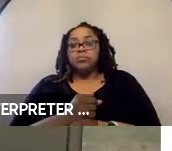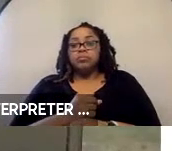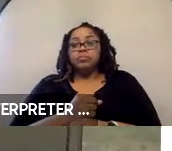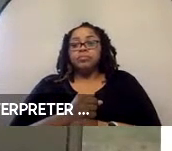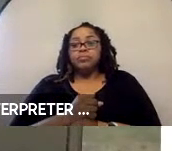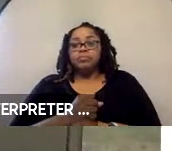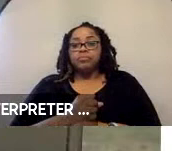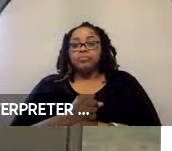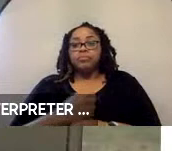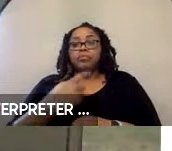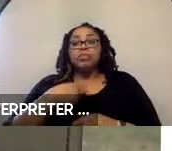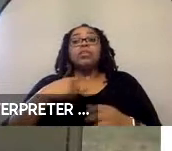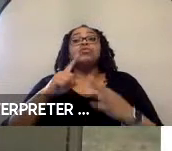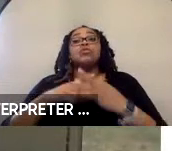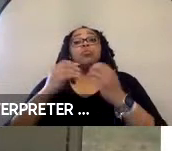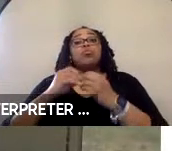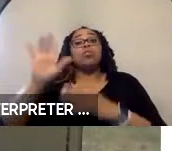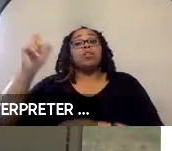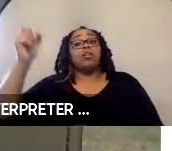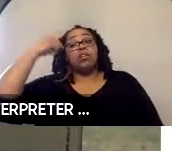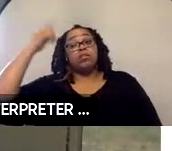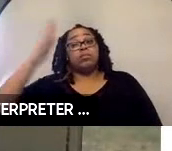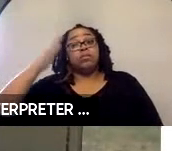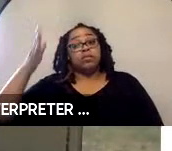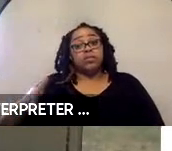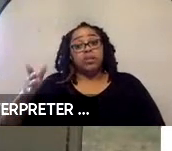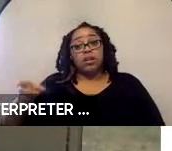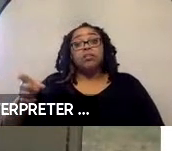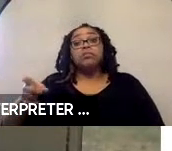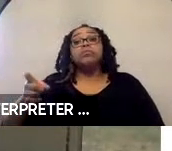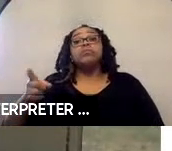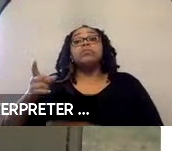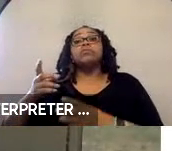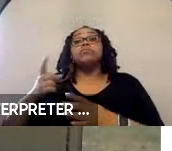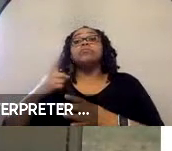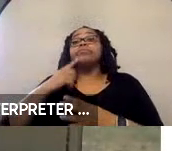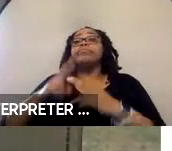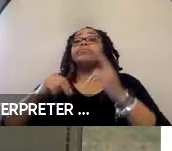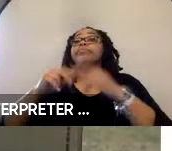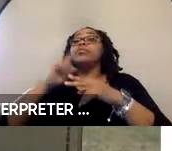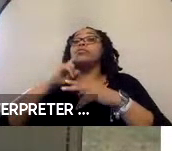more on the government side building autonomous vehicles for the U.S. Army and other government